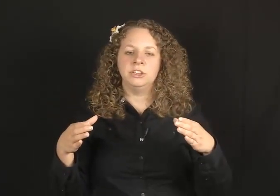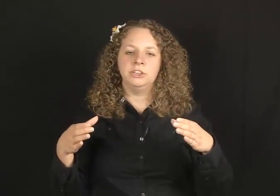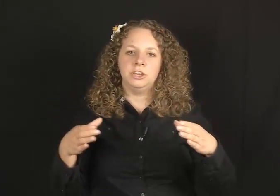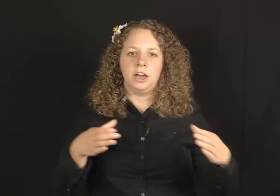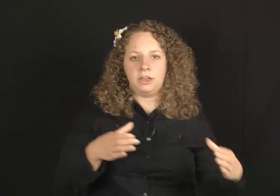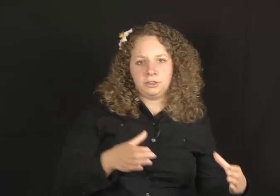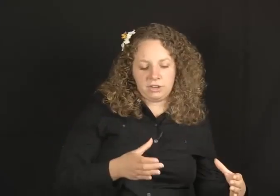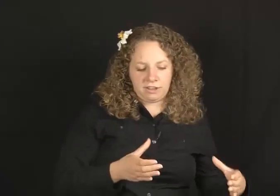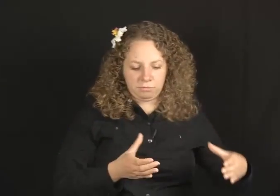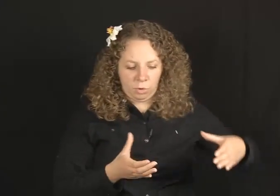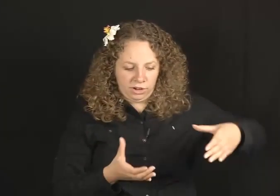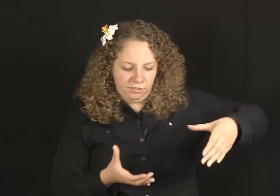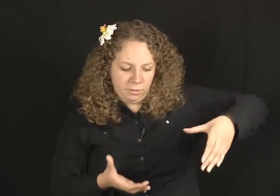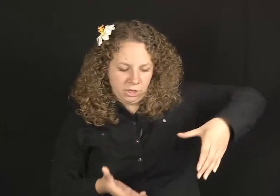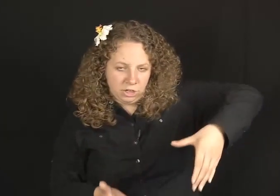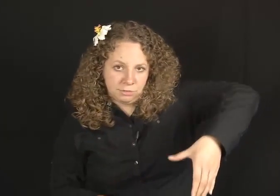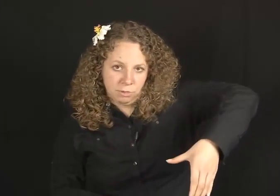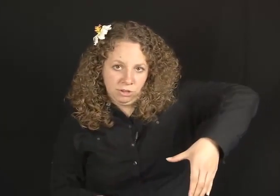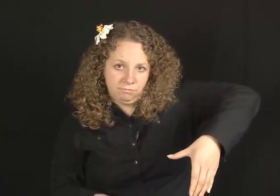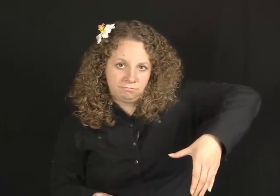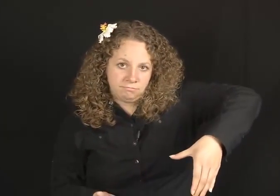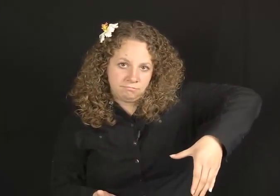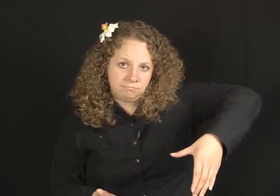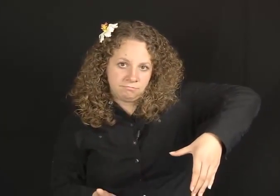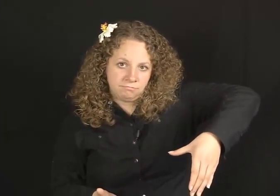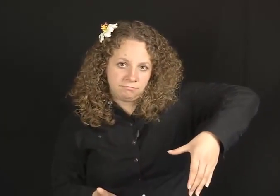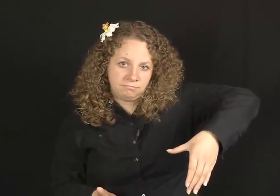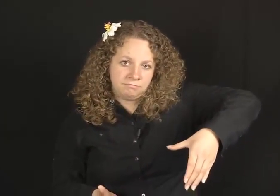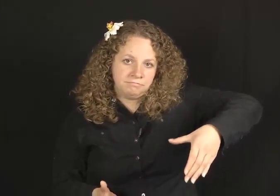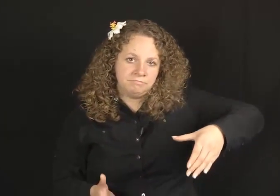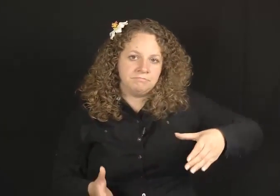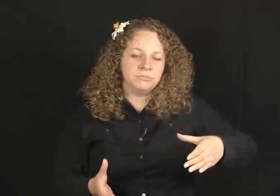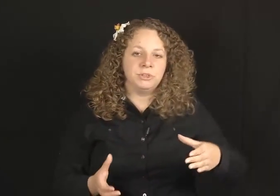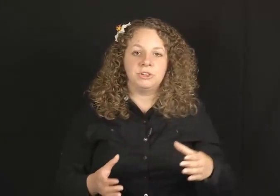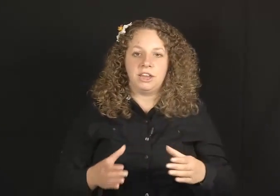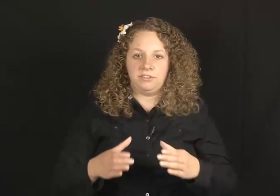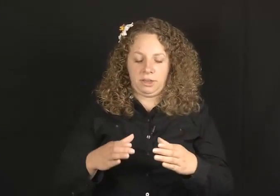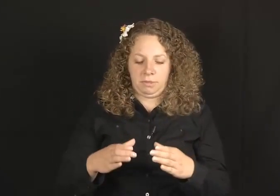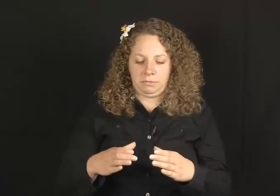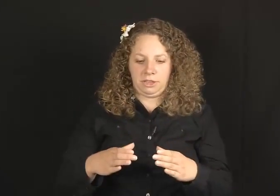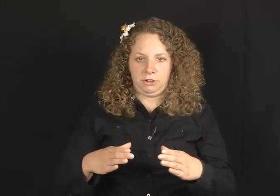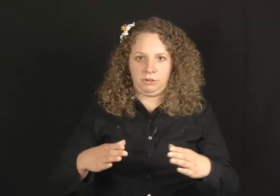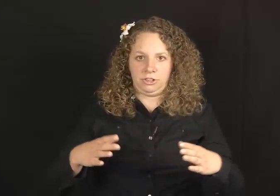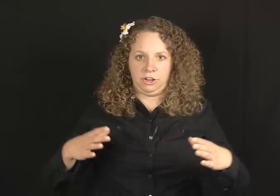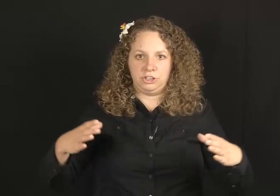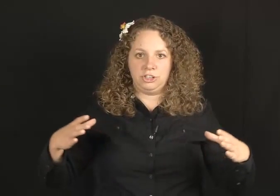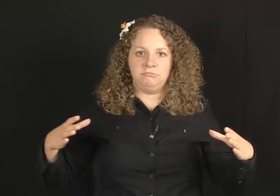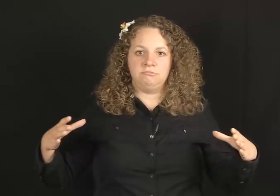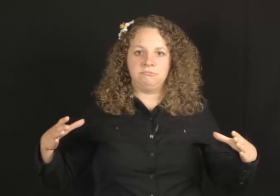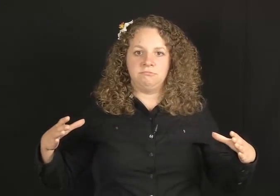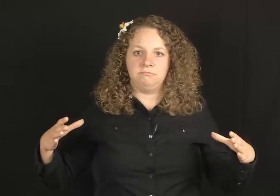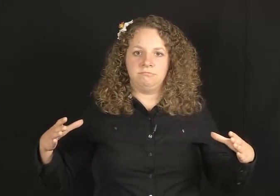You could have pouring from a large bowl, you could have a pumpkin growing larger.